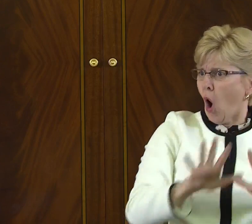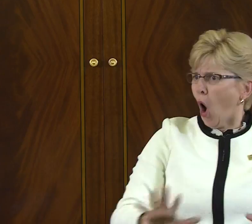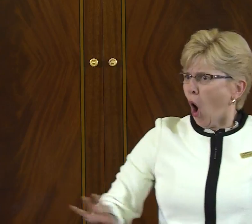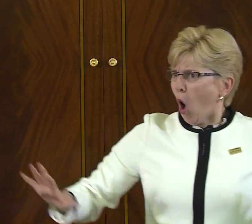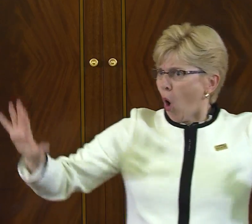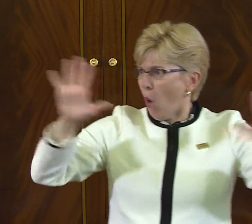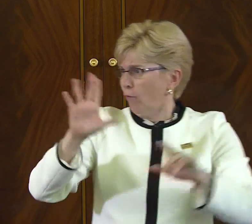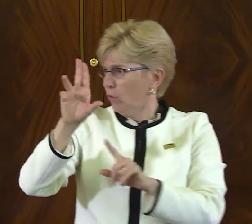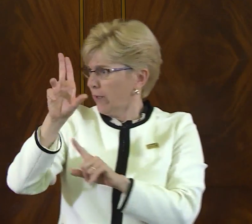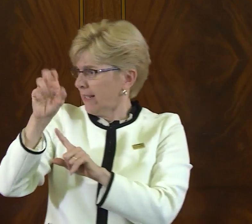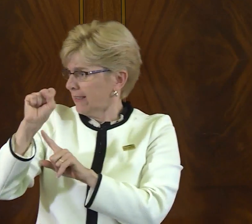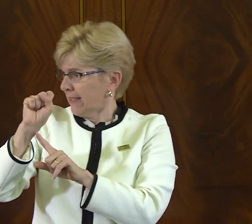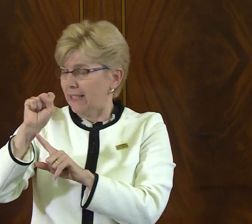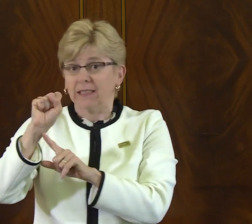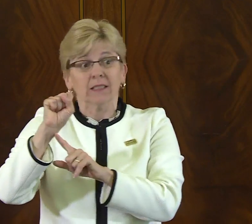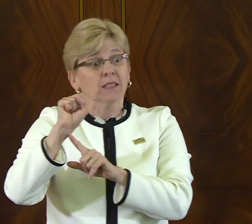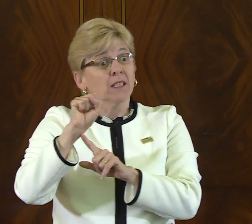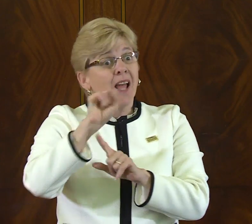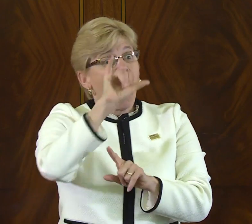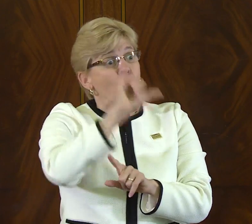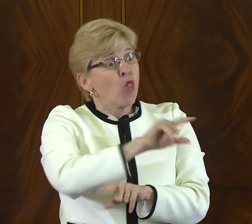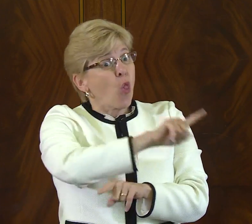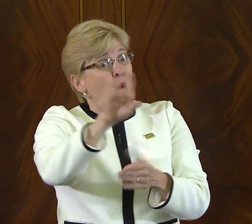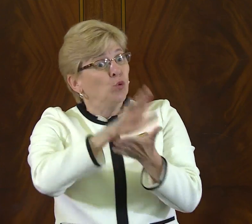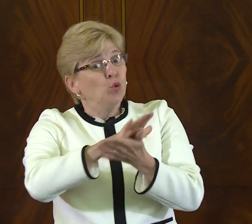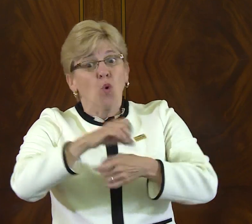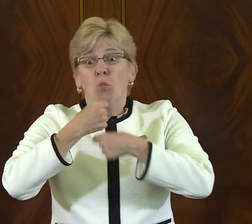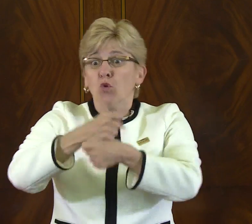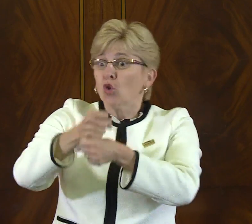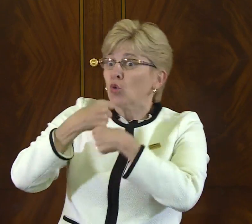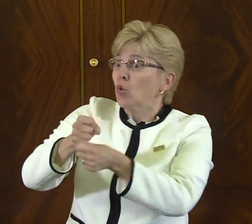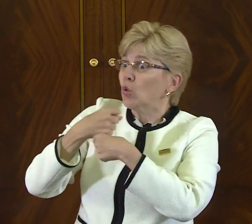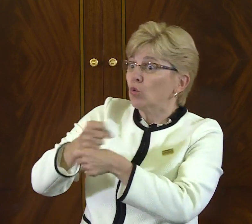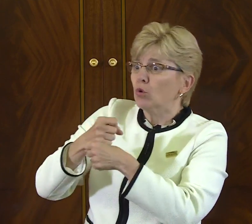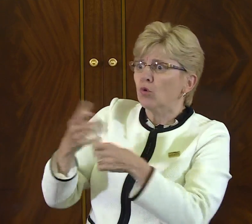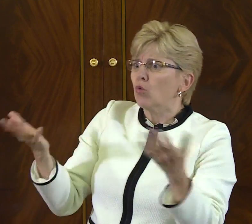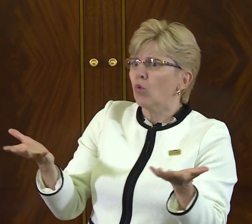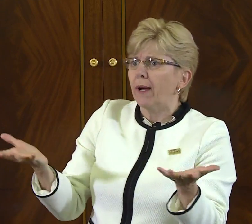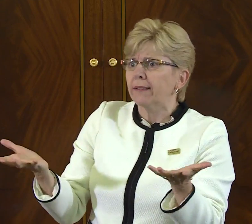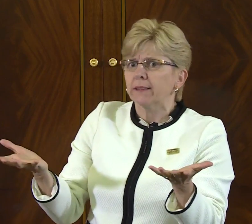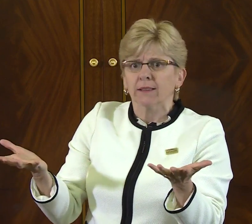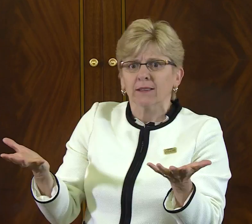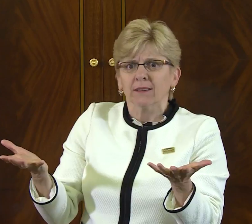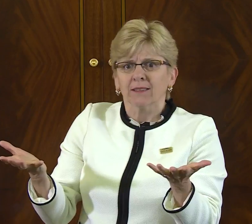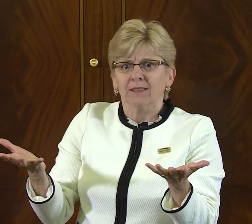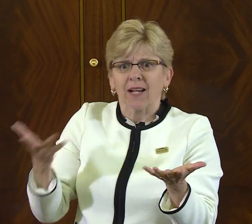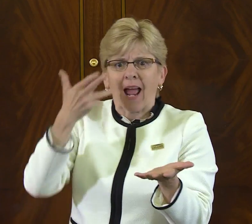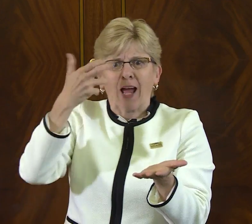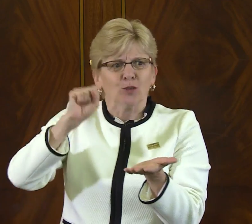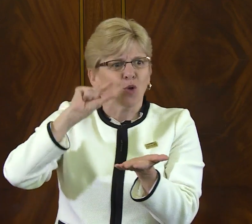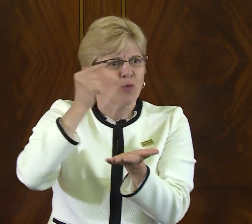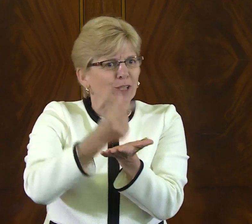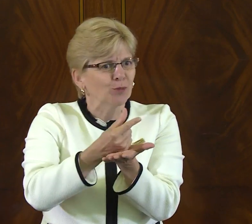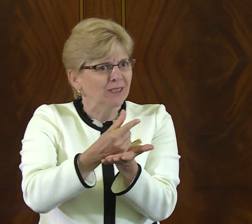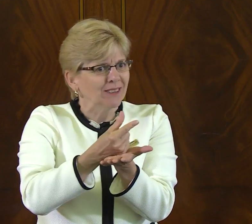of a number of schools for the deaf throughout the United States, those schools have since produced, as you all know,